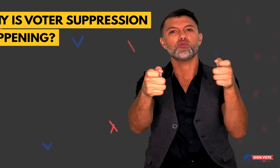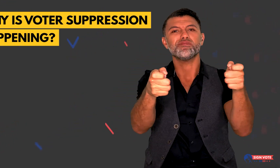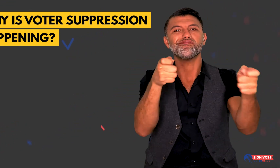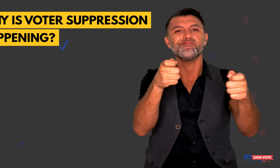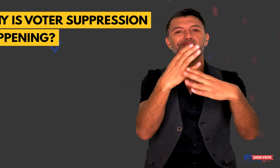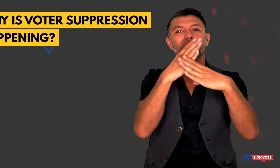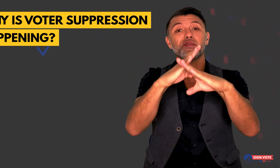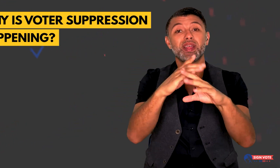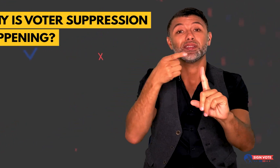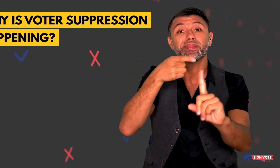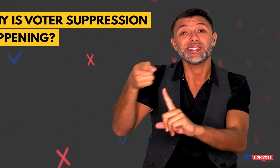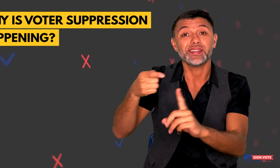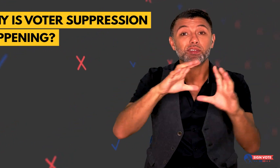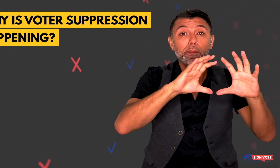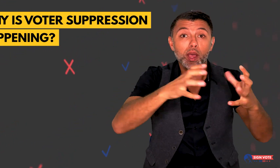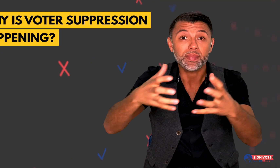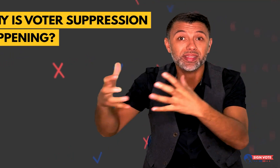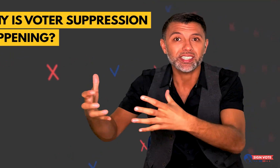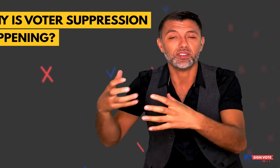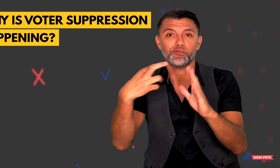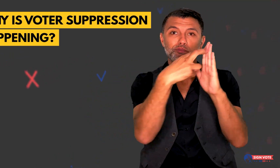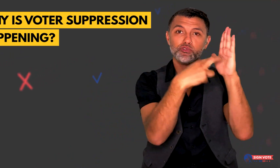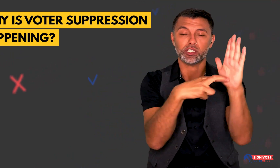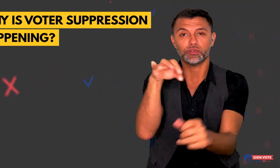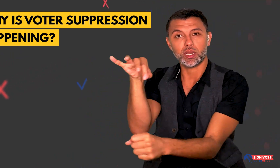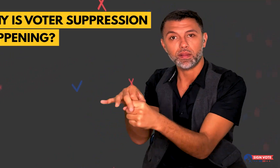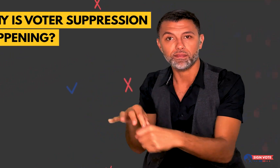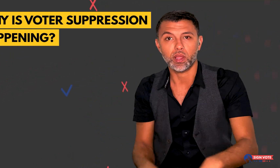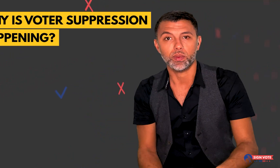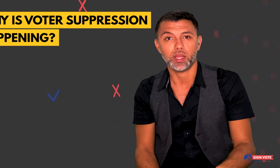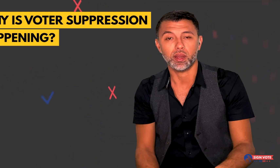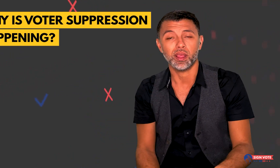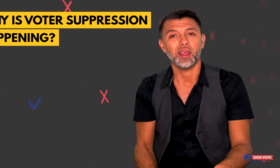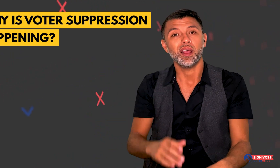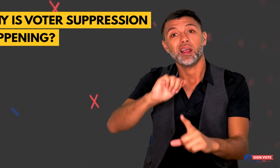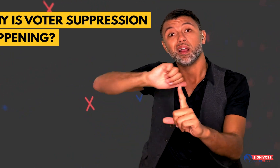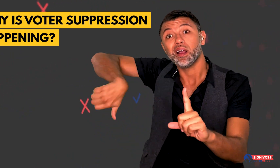to prevent specific groups from voting.